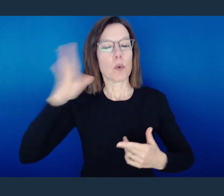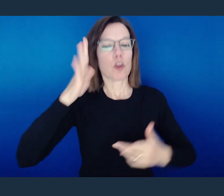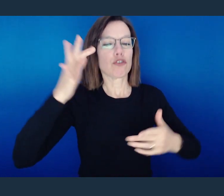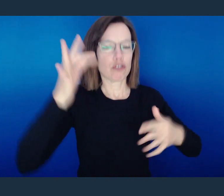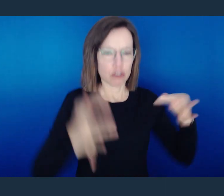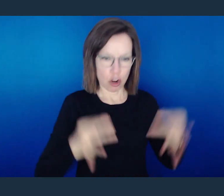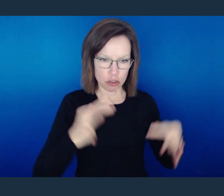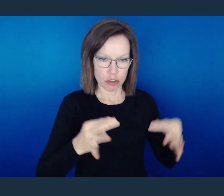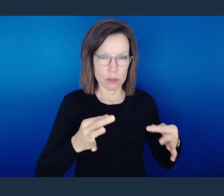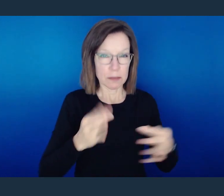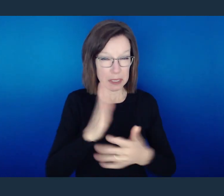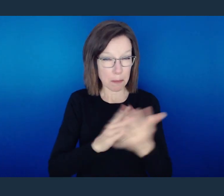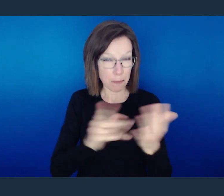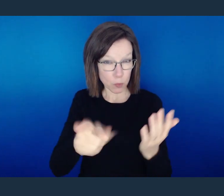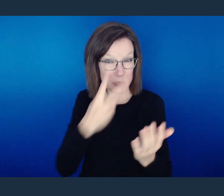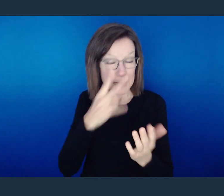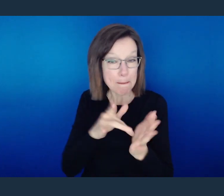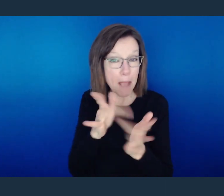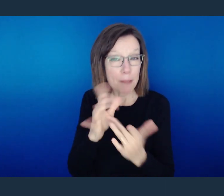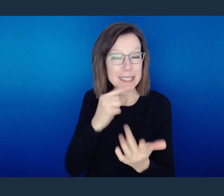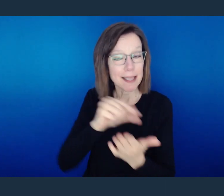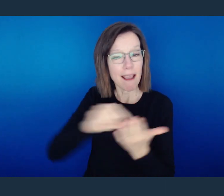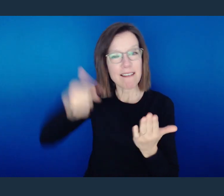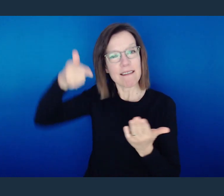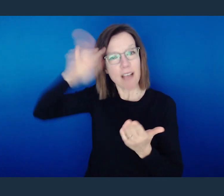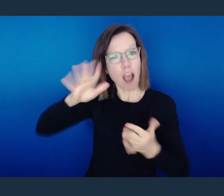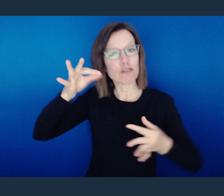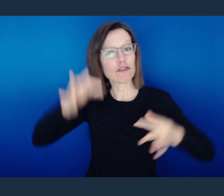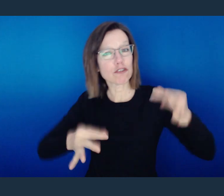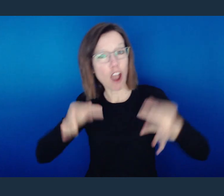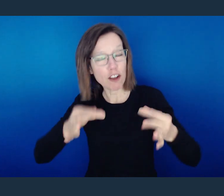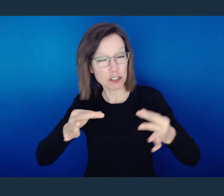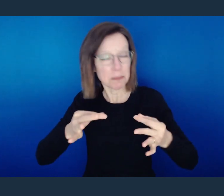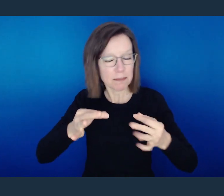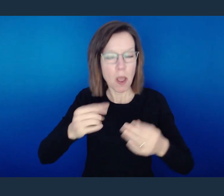And I know for some of you, this is a different format because I'm more teaching than preaching